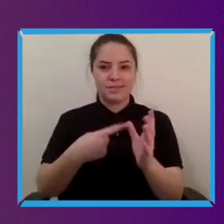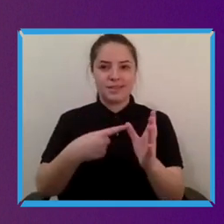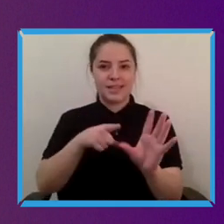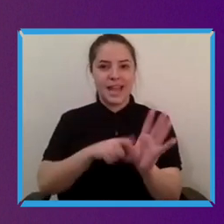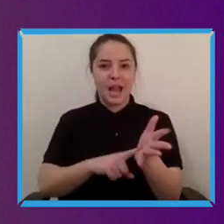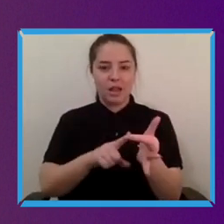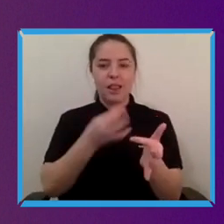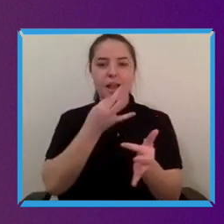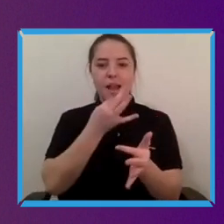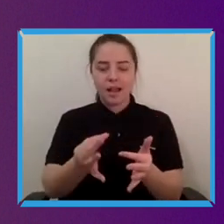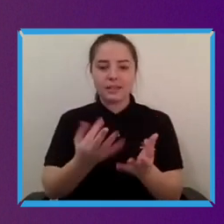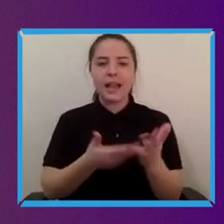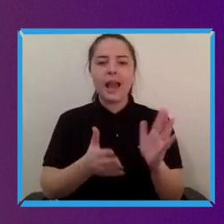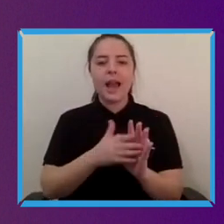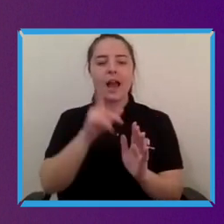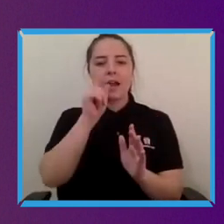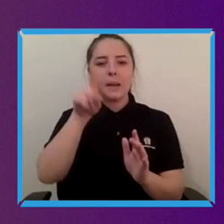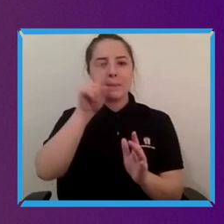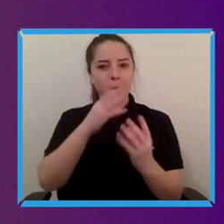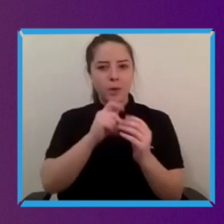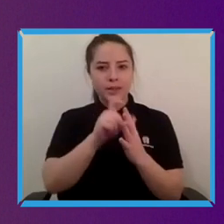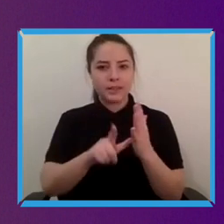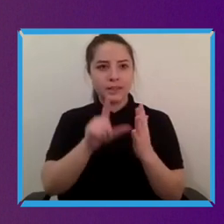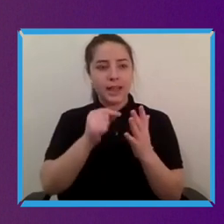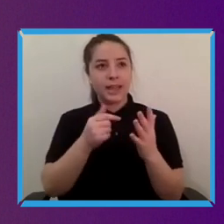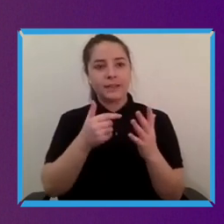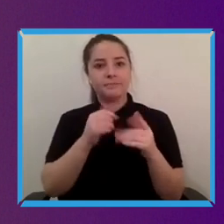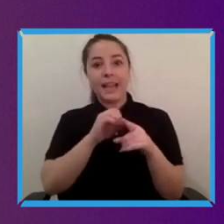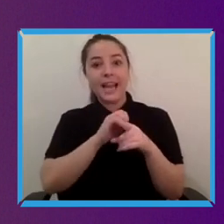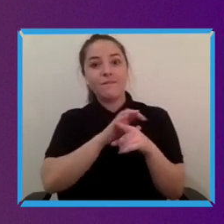influence product developers so that products are not only functional but